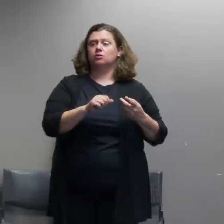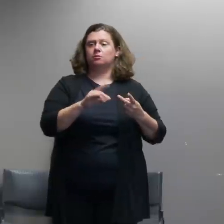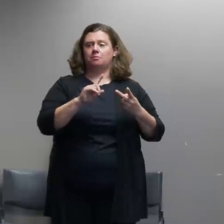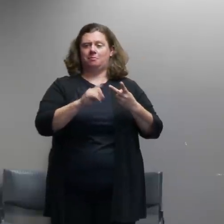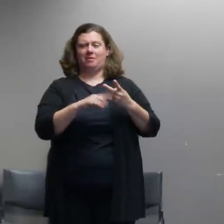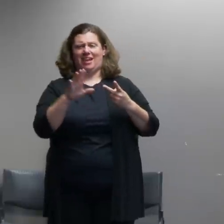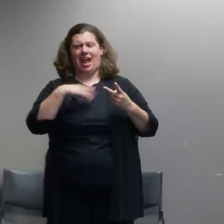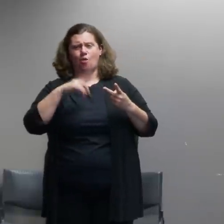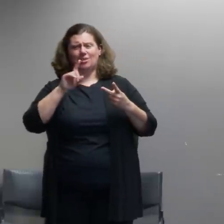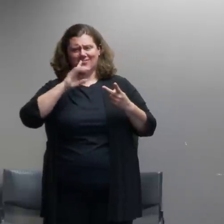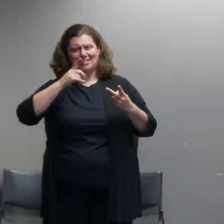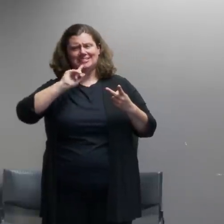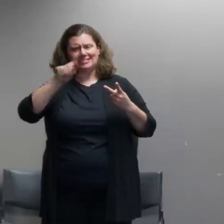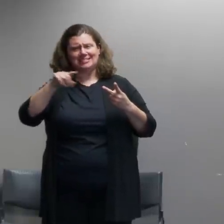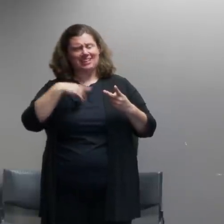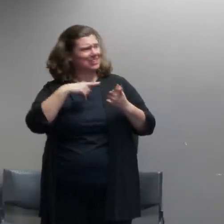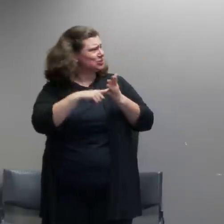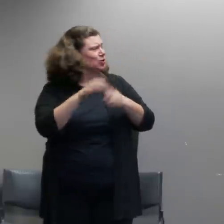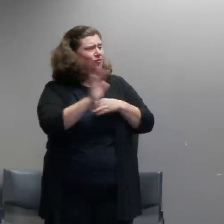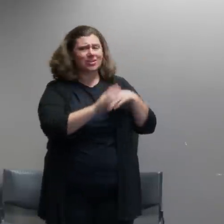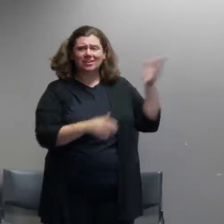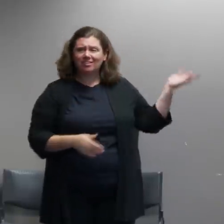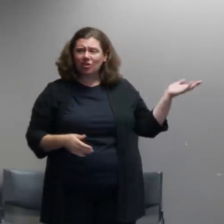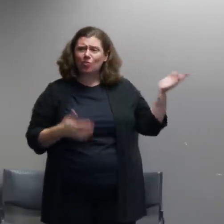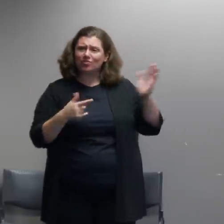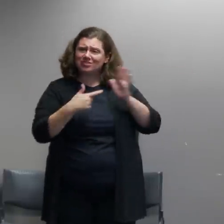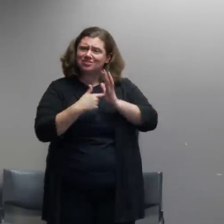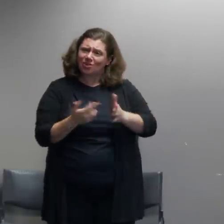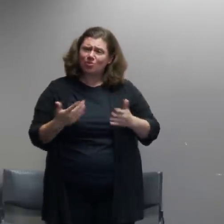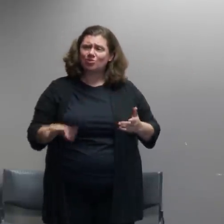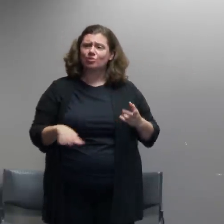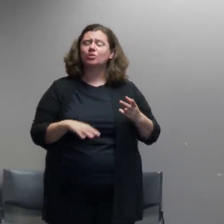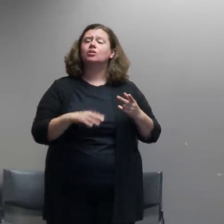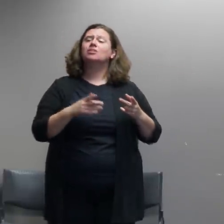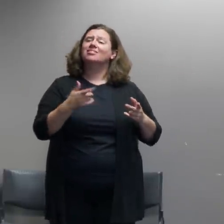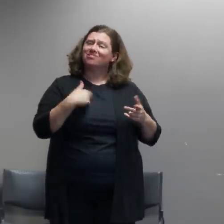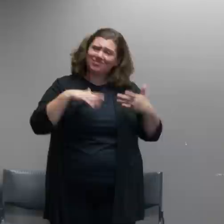here but we have tried to have our liaison